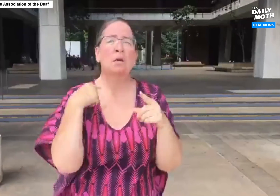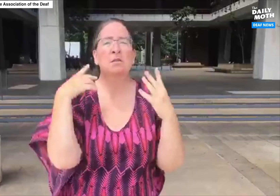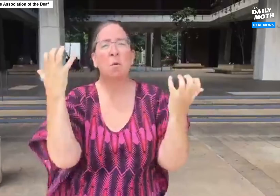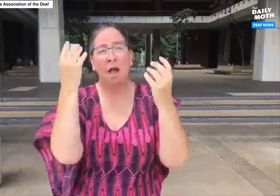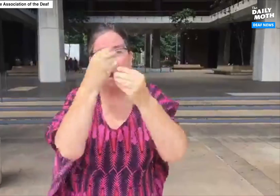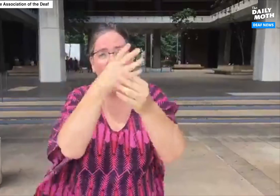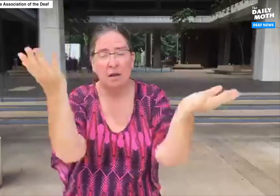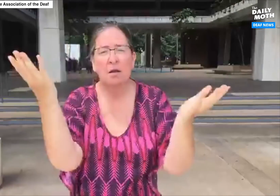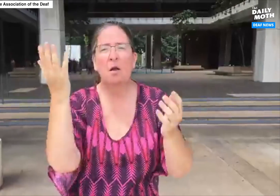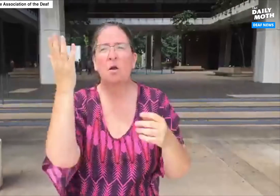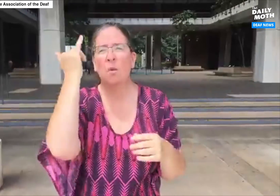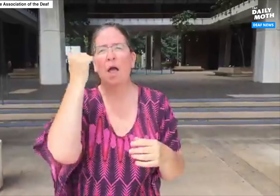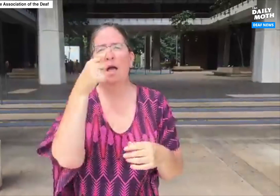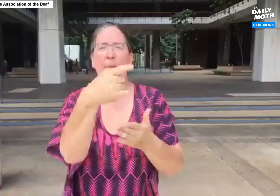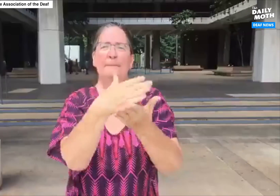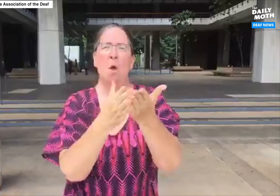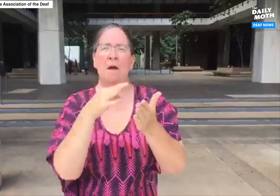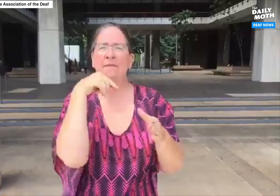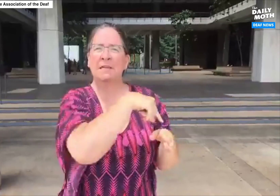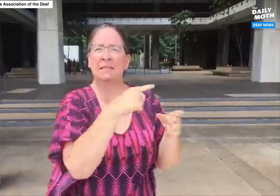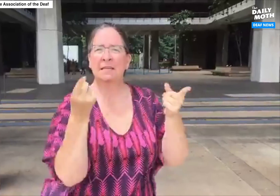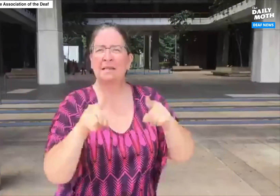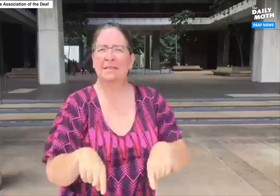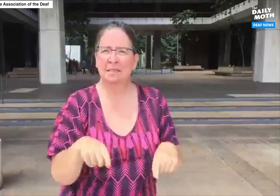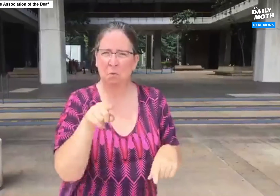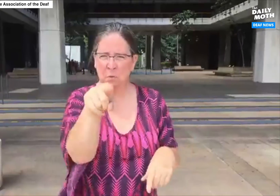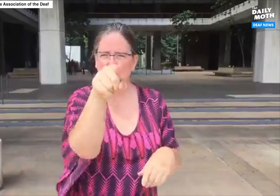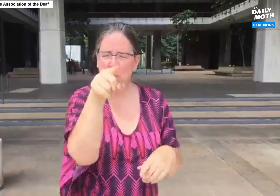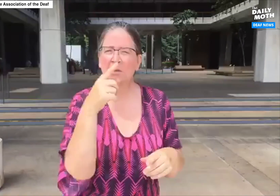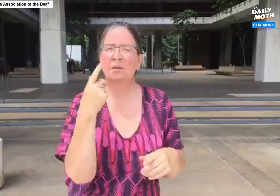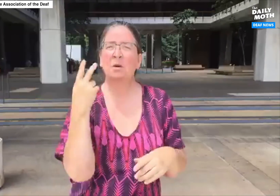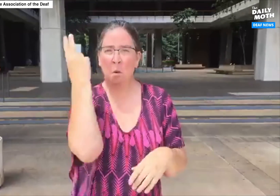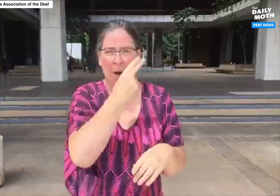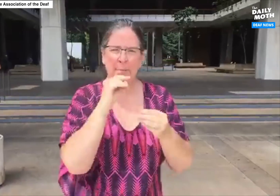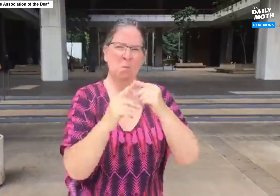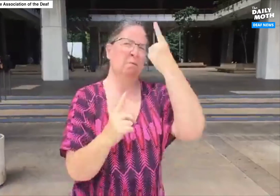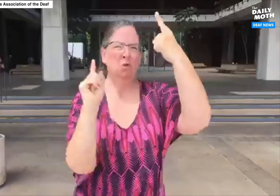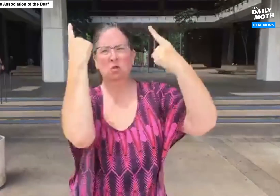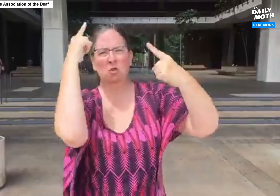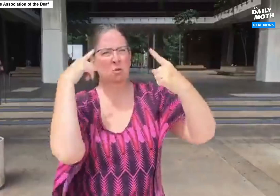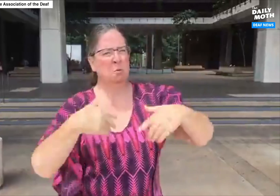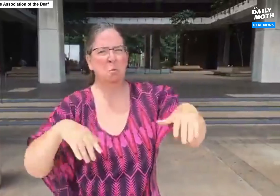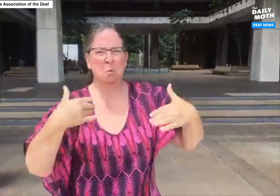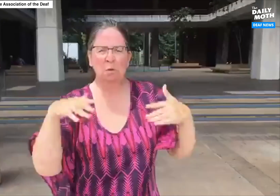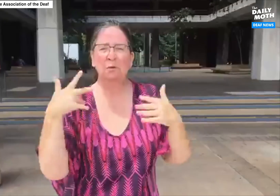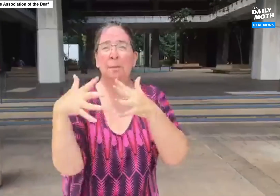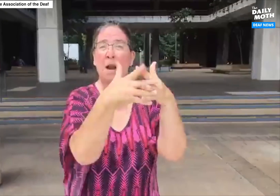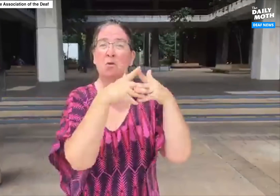I wanted to let you all know because you are a part of this event. Hawaii is the first, which is notable,